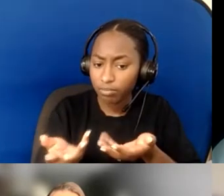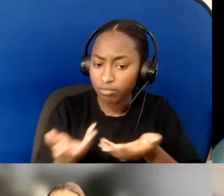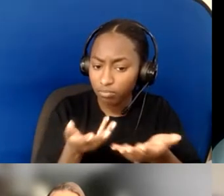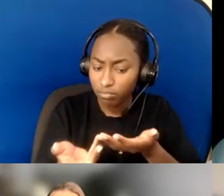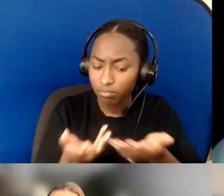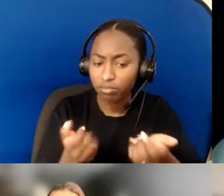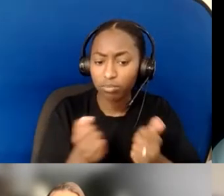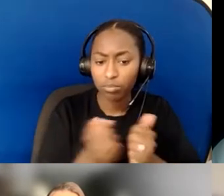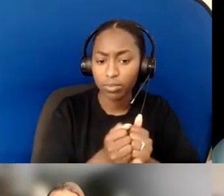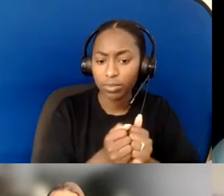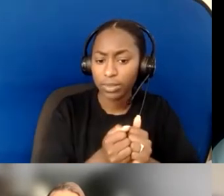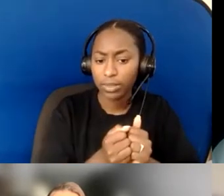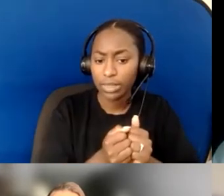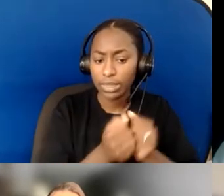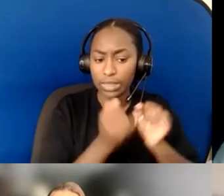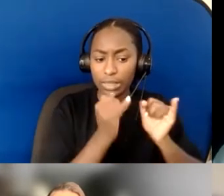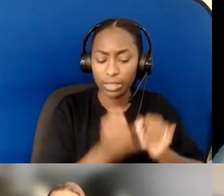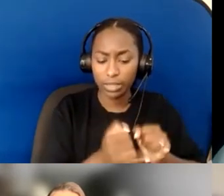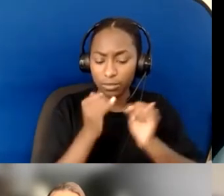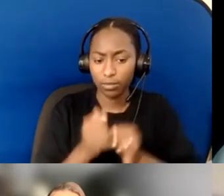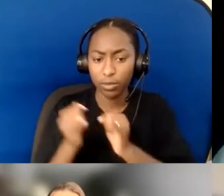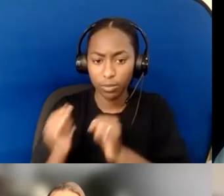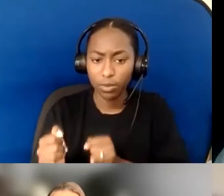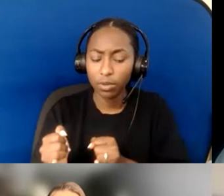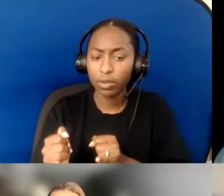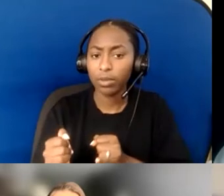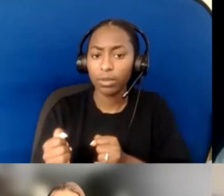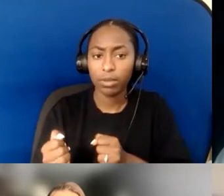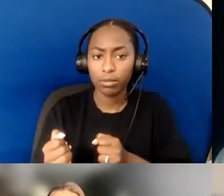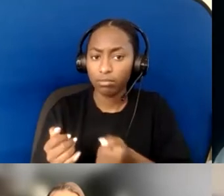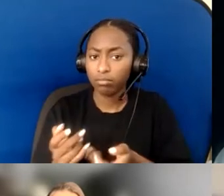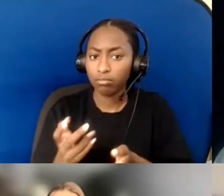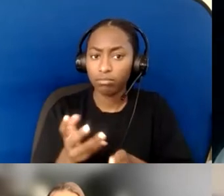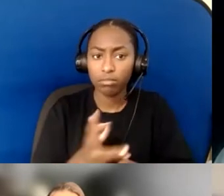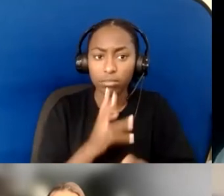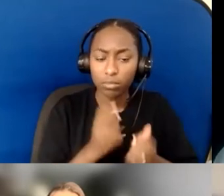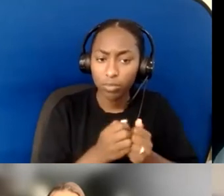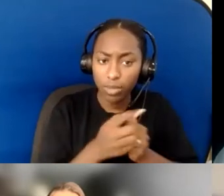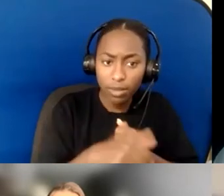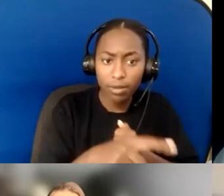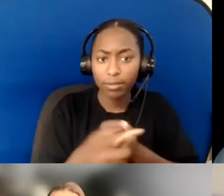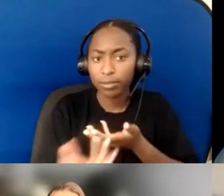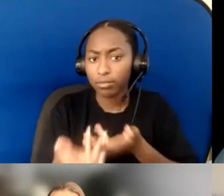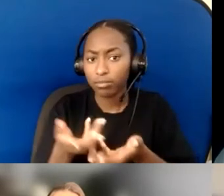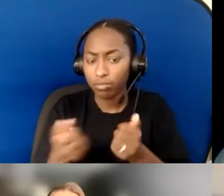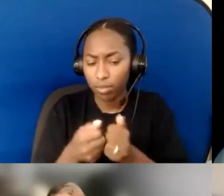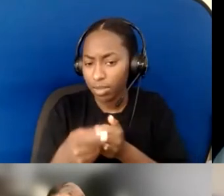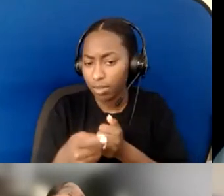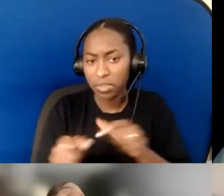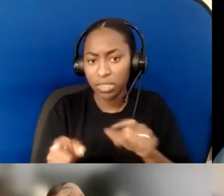the way that you expect to be treated personally— the way that you...